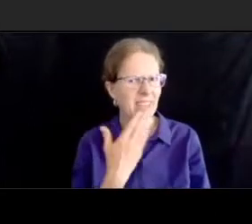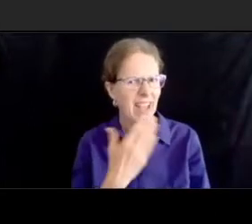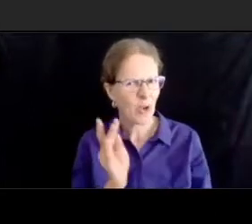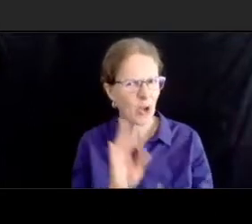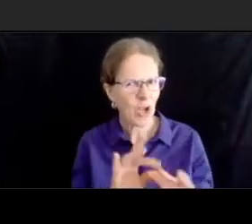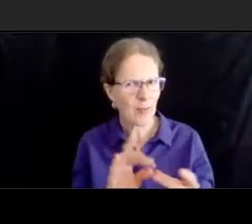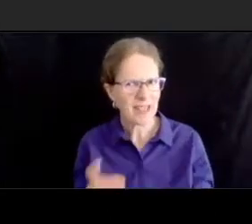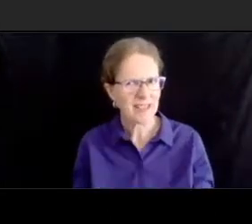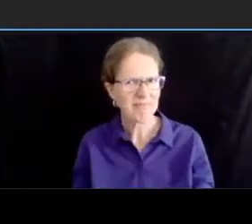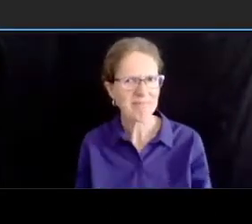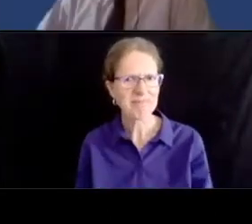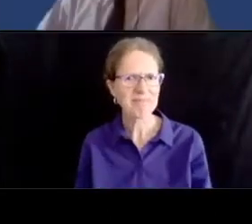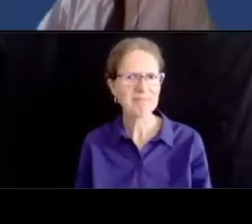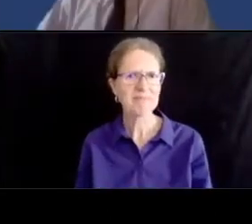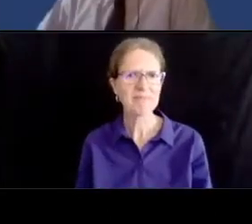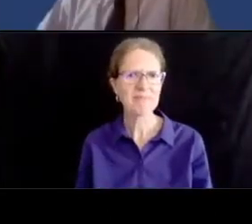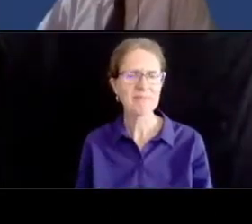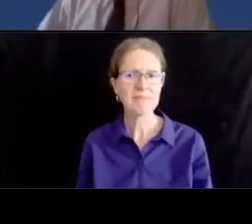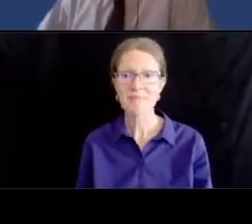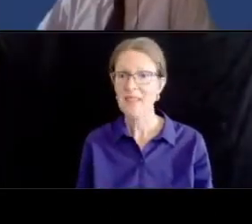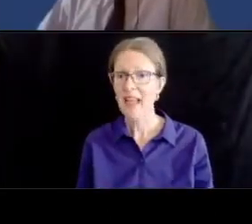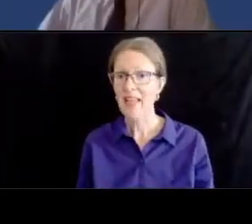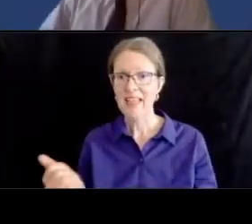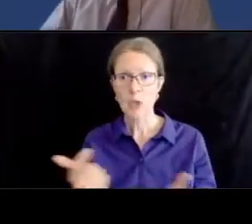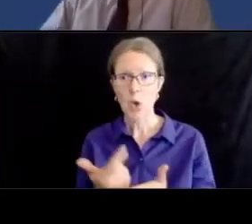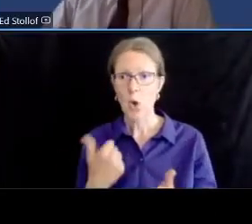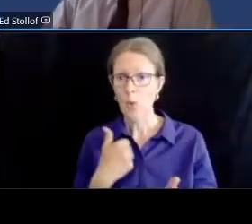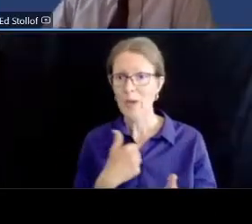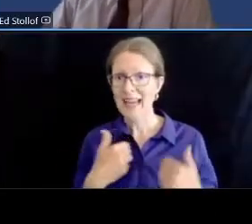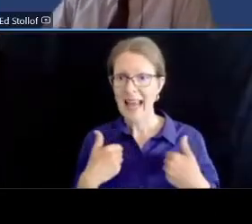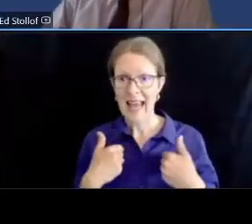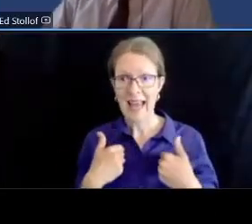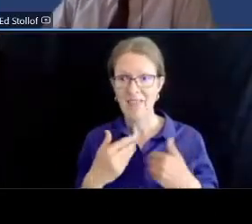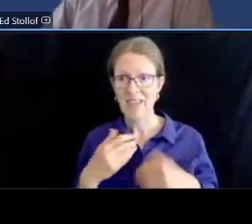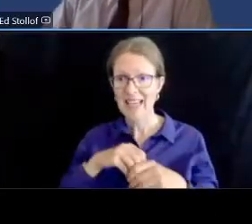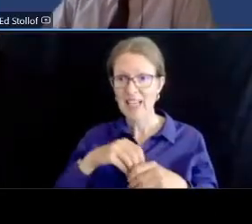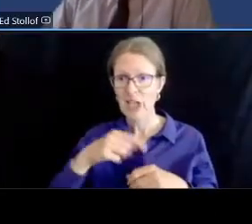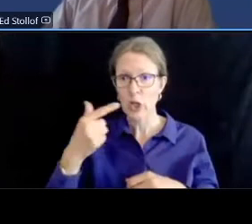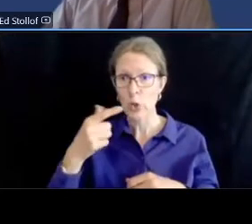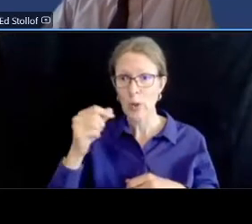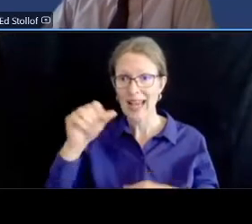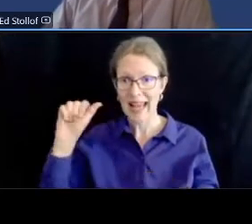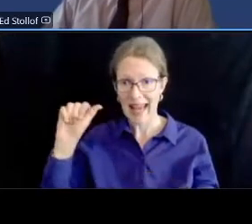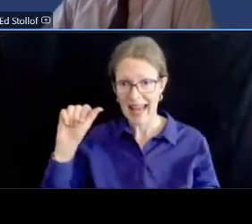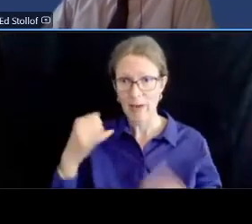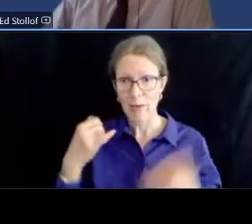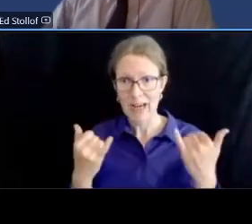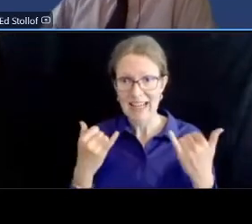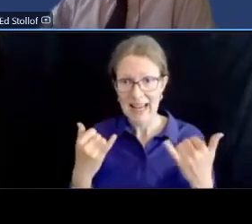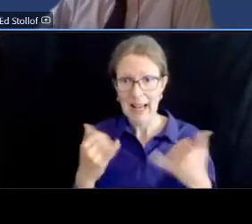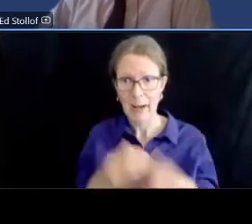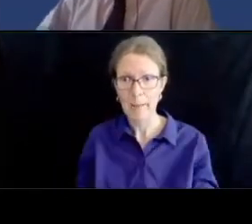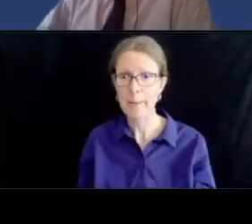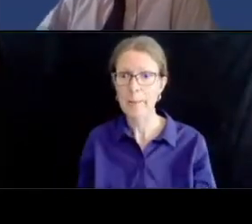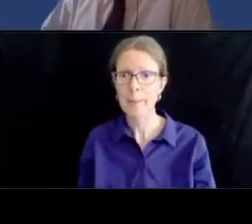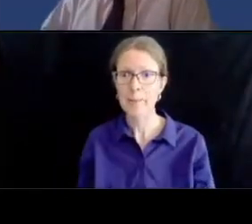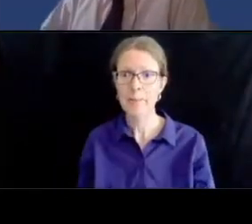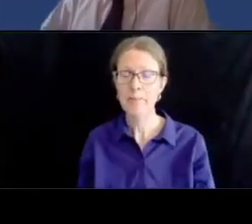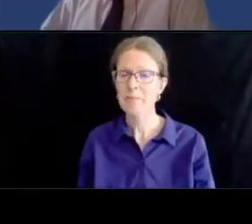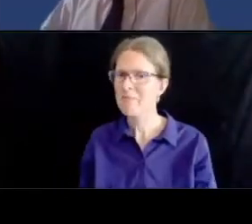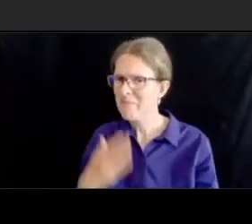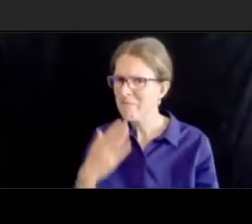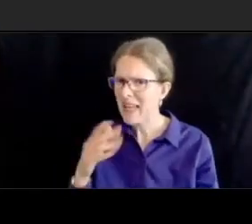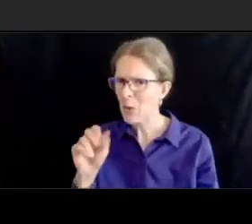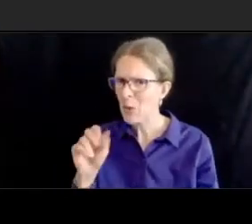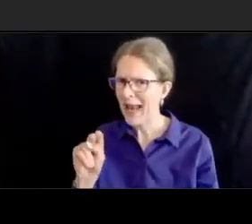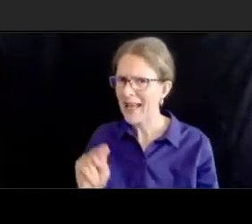that's all we have in the q and a portion of the uh box right now thank you